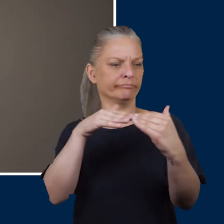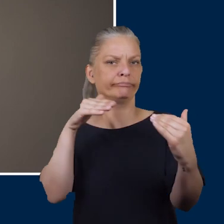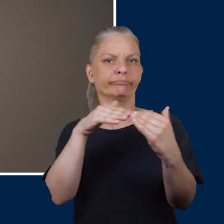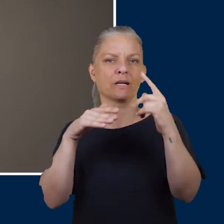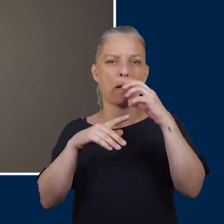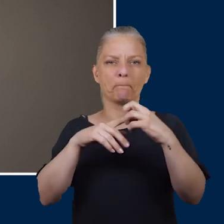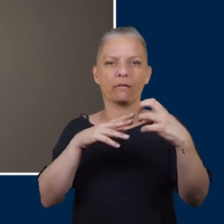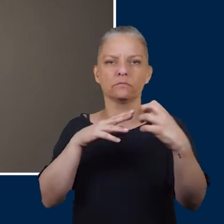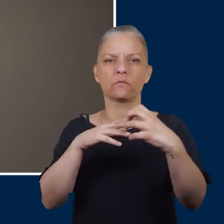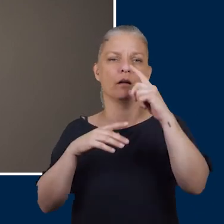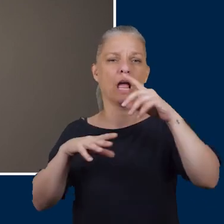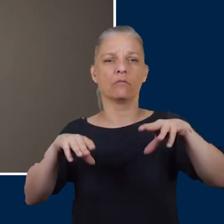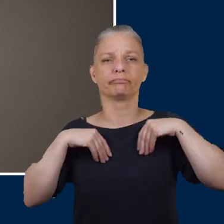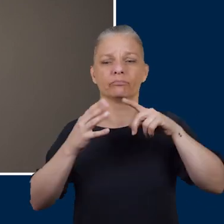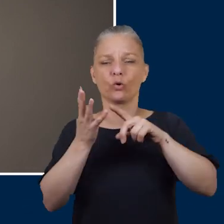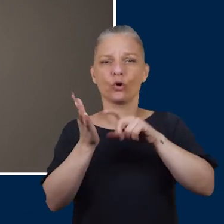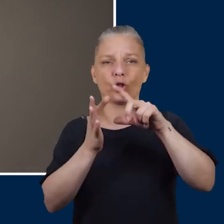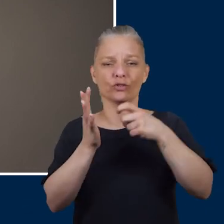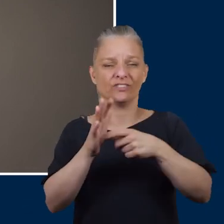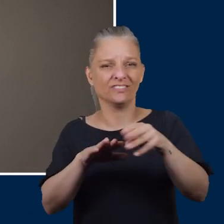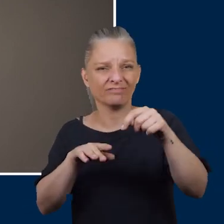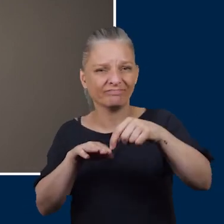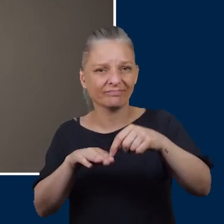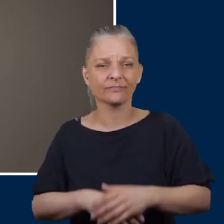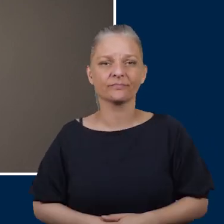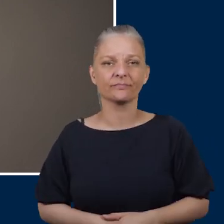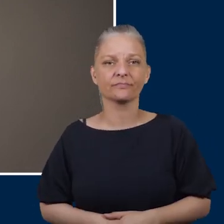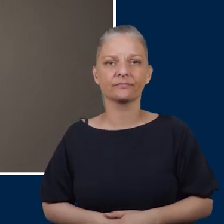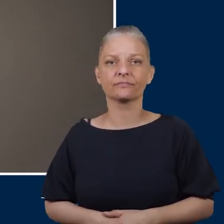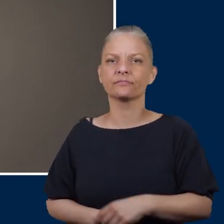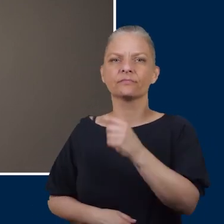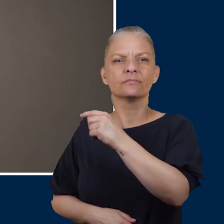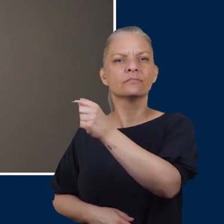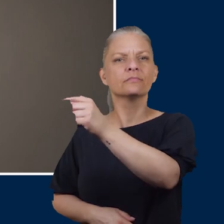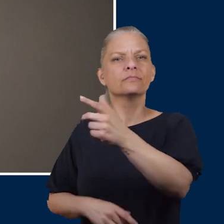cause friction and lead to a blister which may develop into an ulcer. Slicers are a